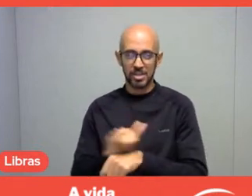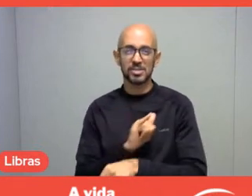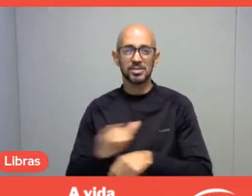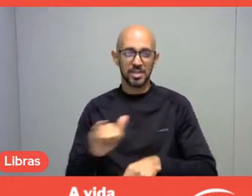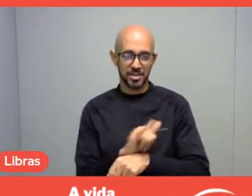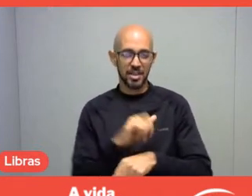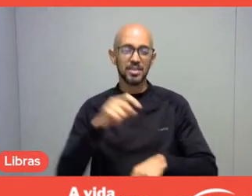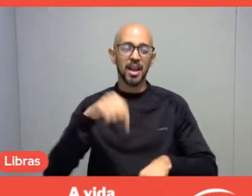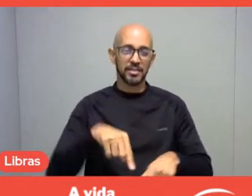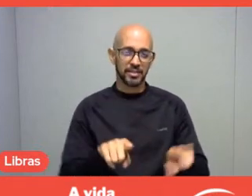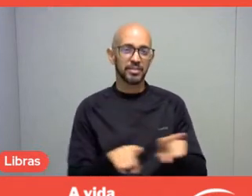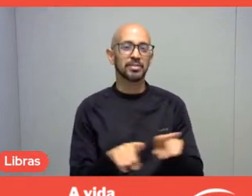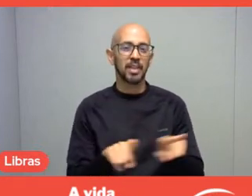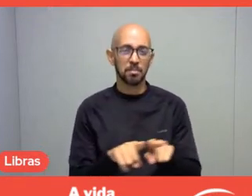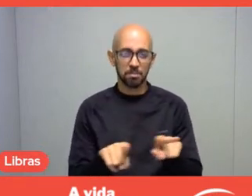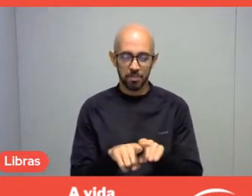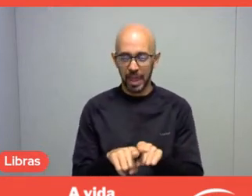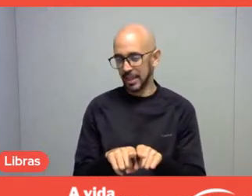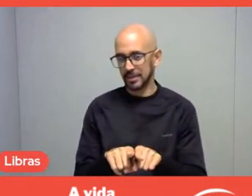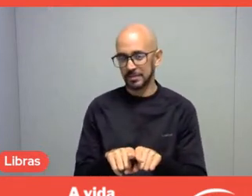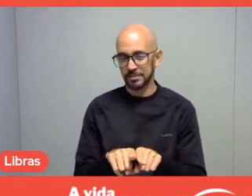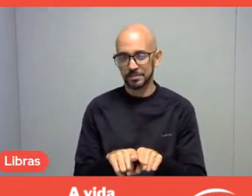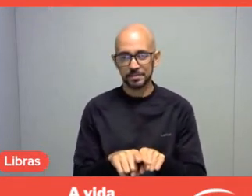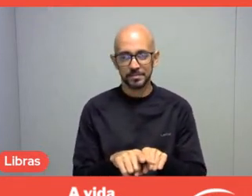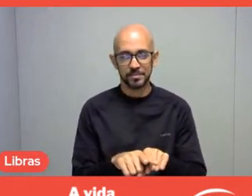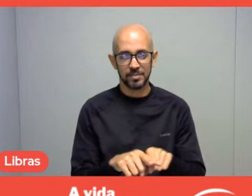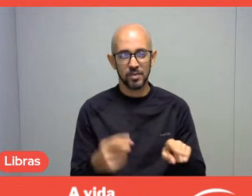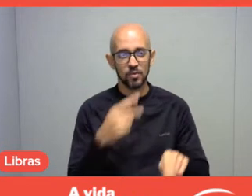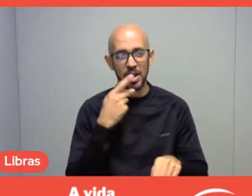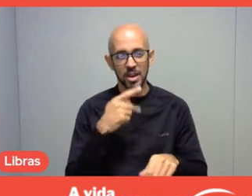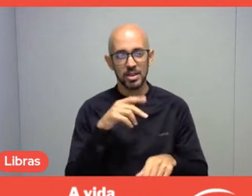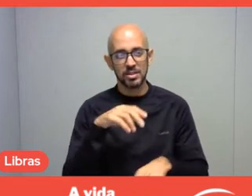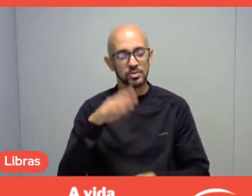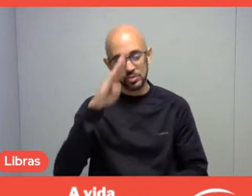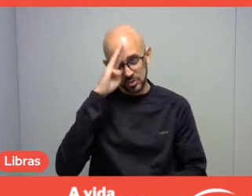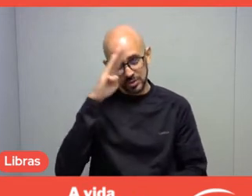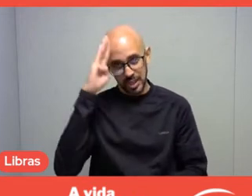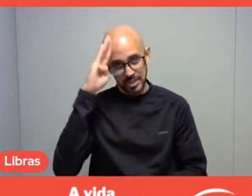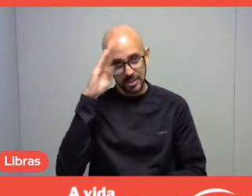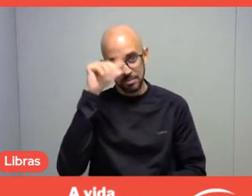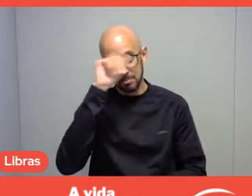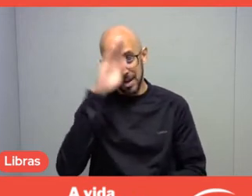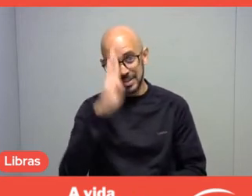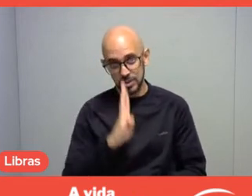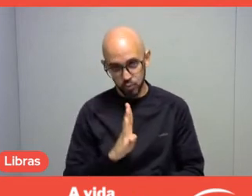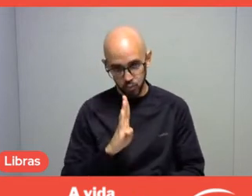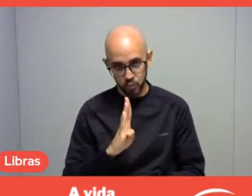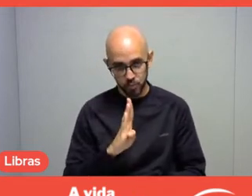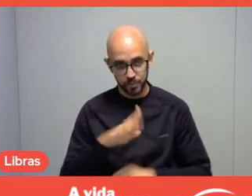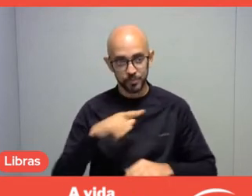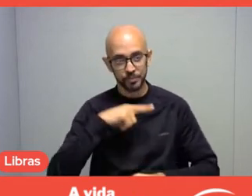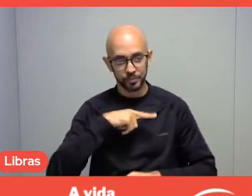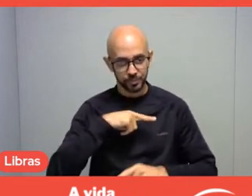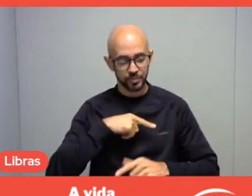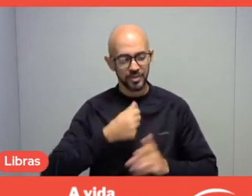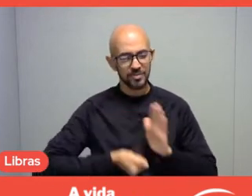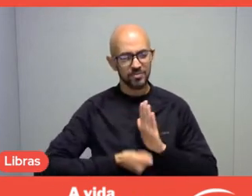when we think about Sescs, all over the country. So, there are many of our colleagues in regional branches